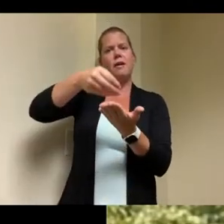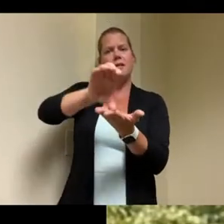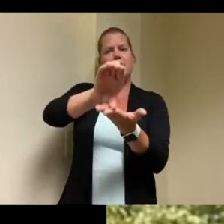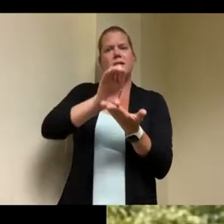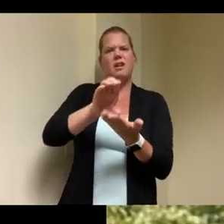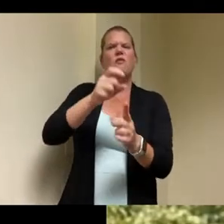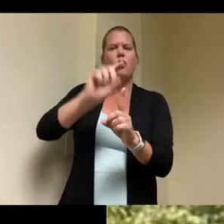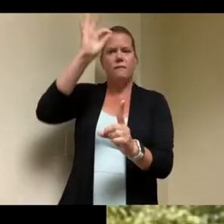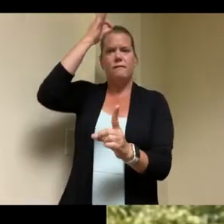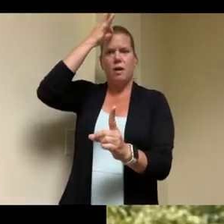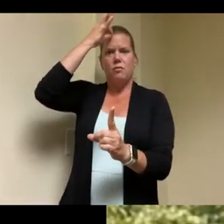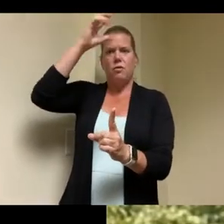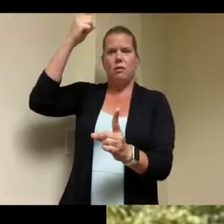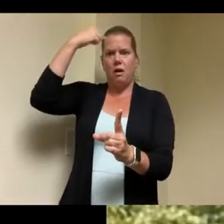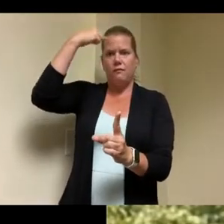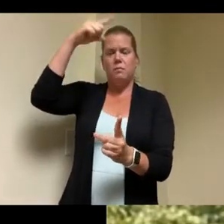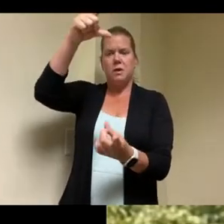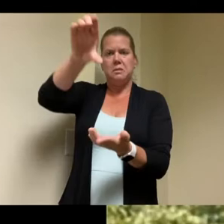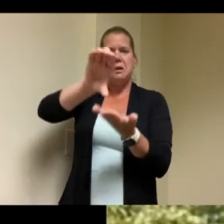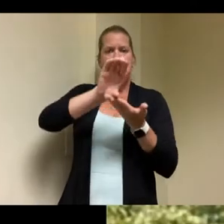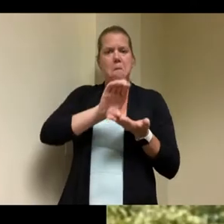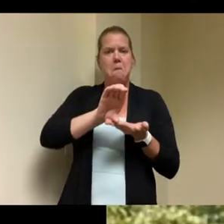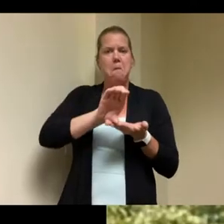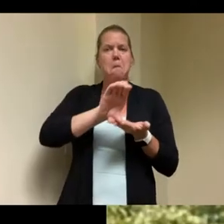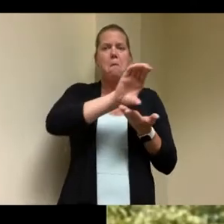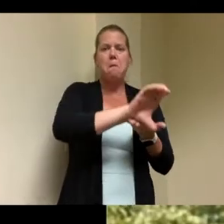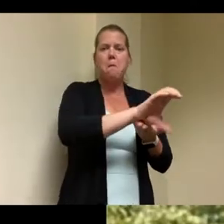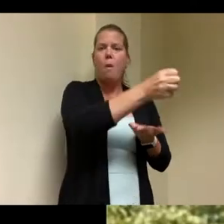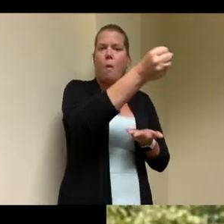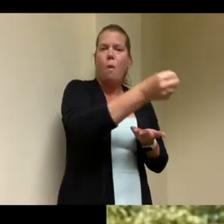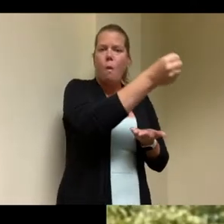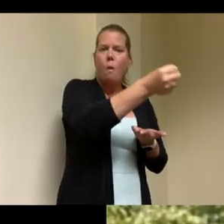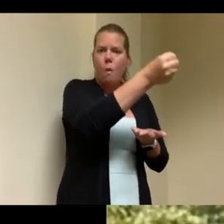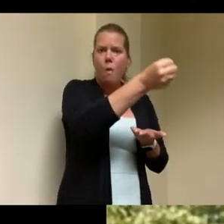uh that they can put aside uh to support a development like this to develop